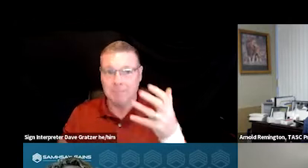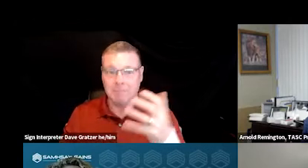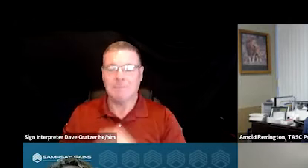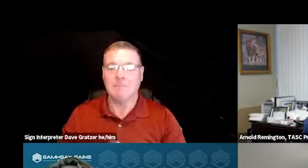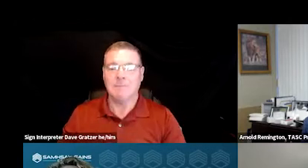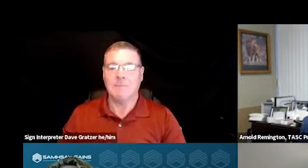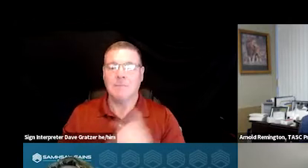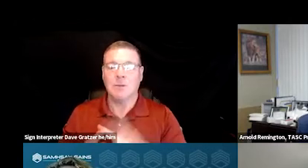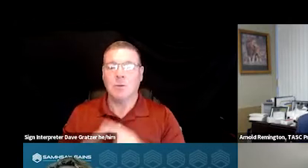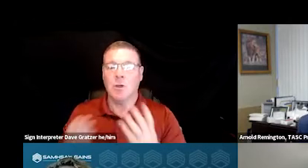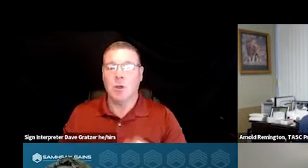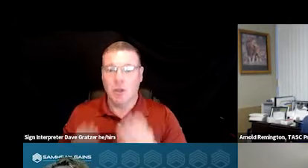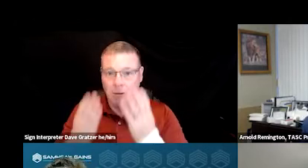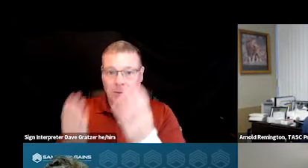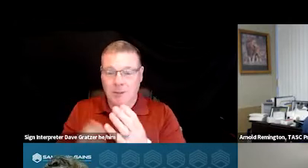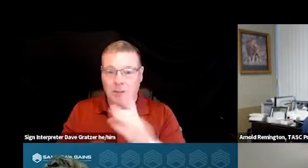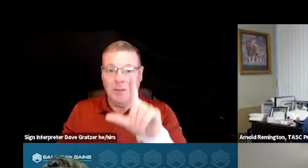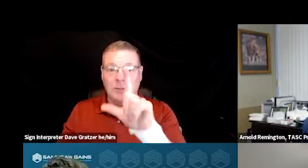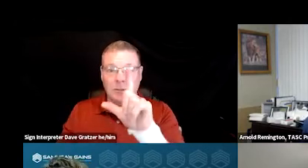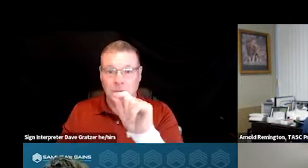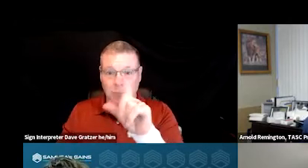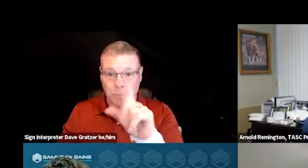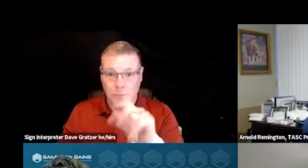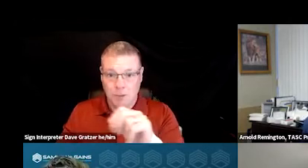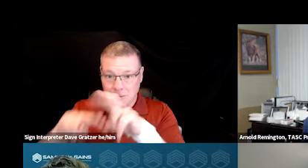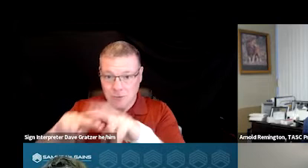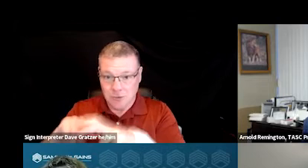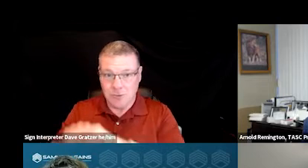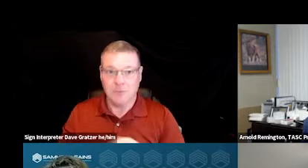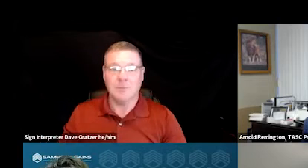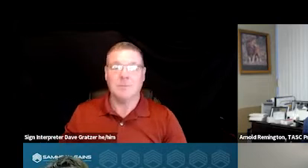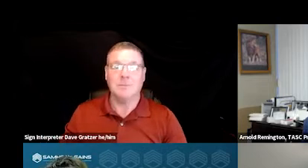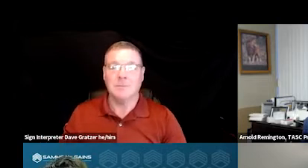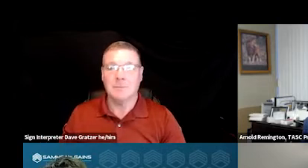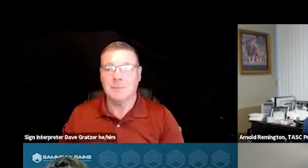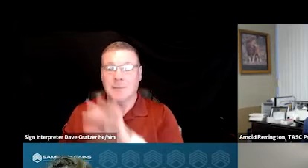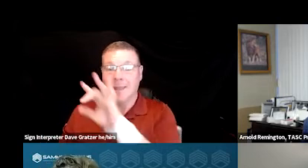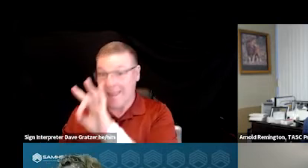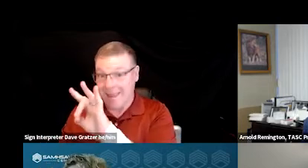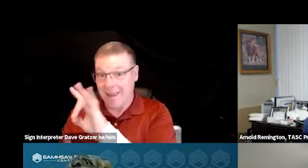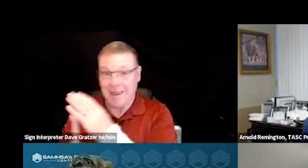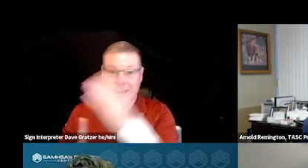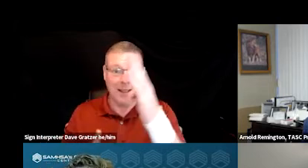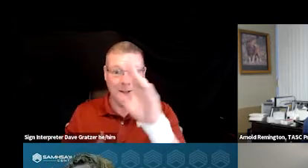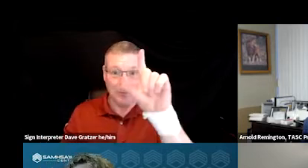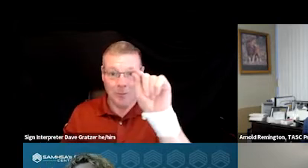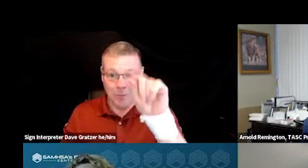to offer 20 urgent recovery chairs. So we've grown from eight chairs to 20 chairs.